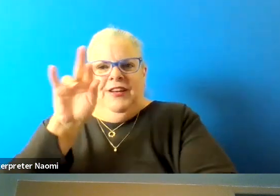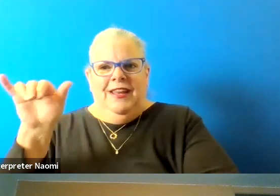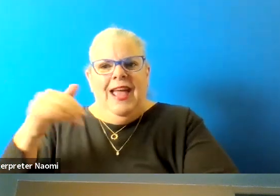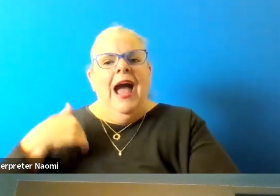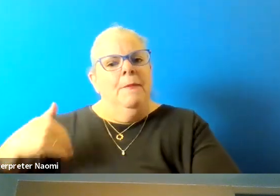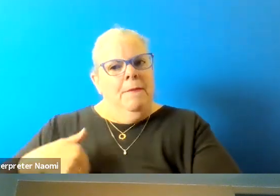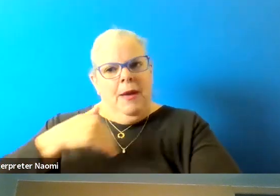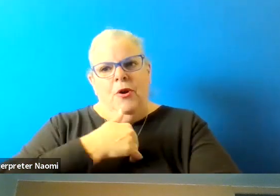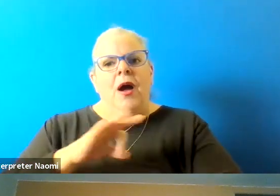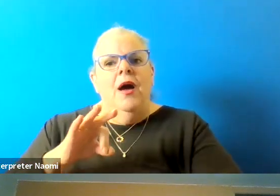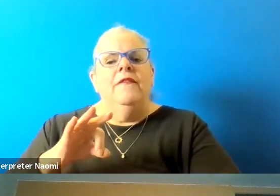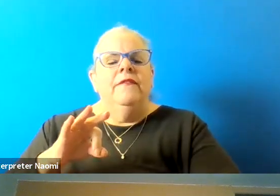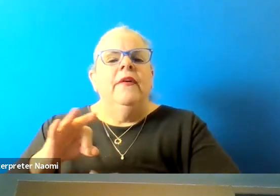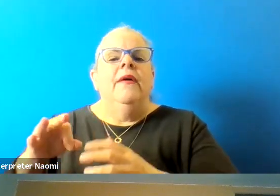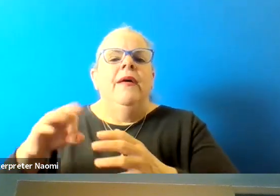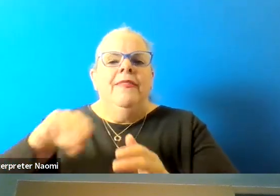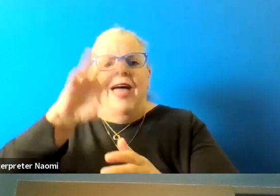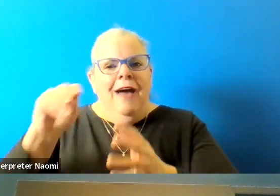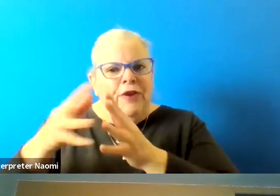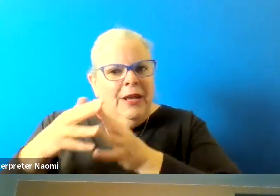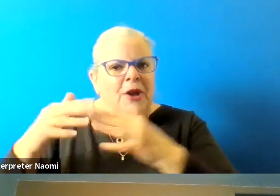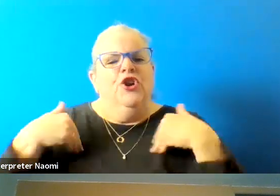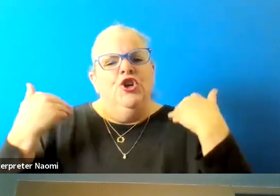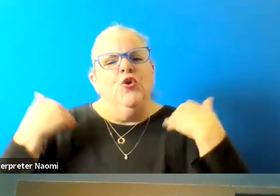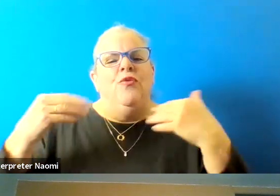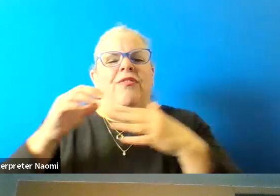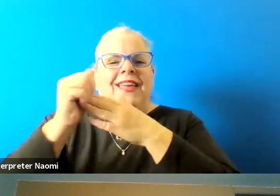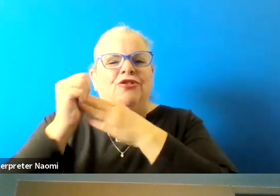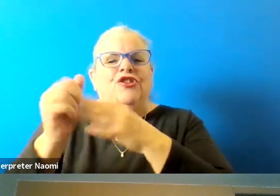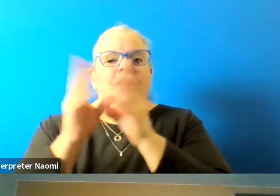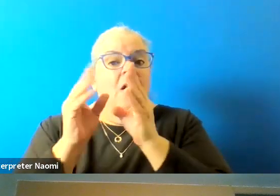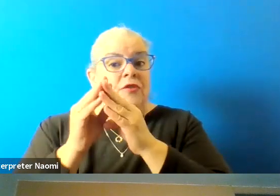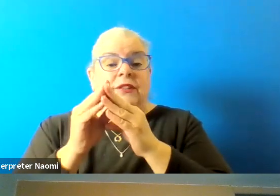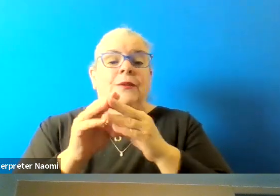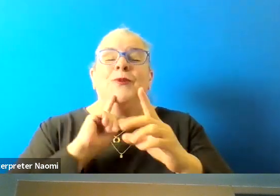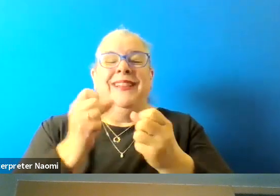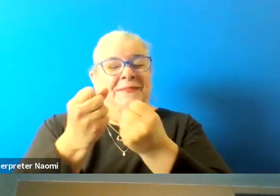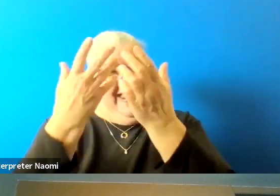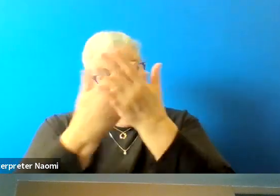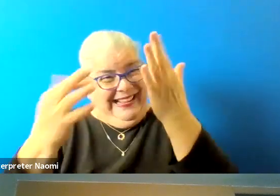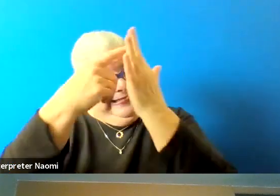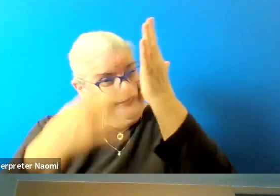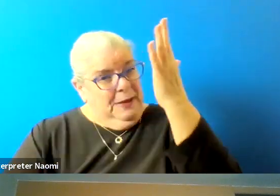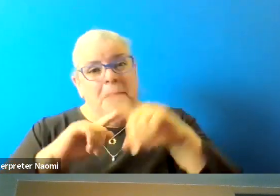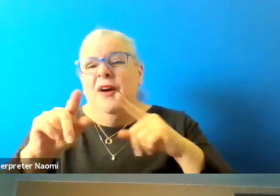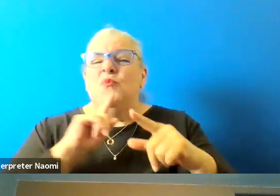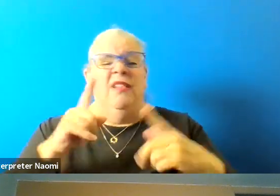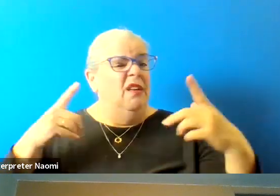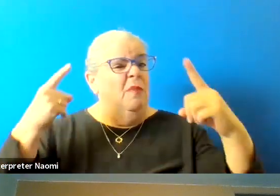of the African American Youth Leadership Conference, a lot other things all of this to say, I understand at the grassroots